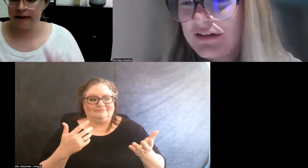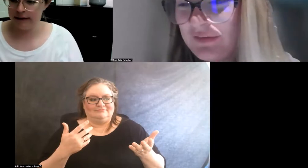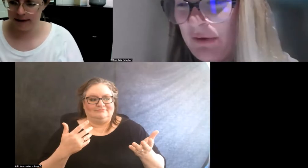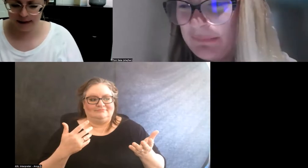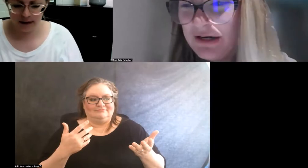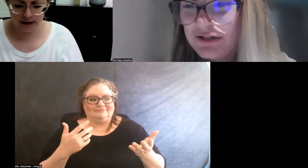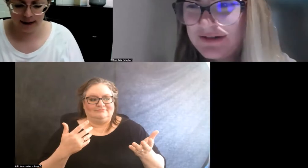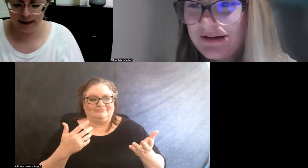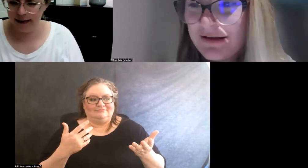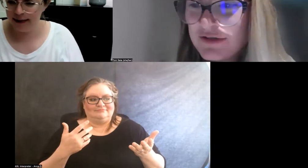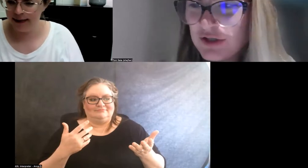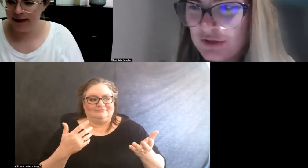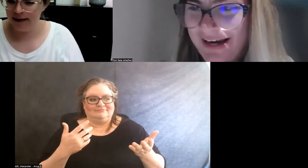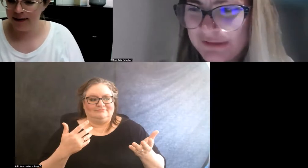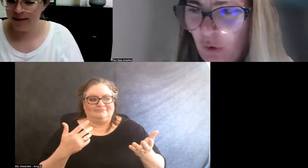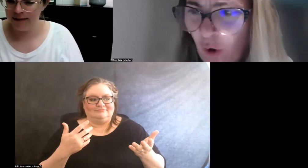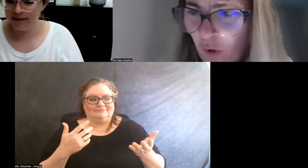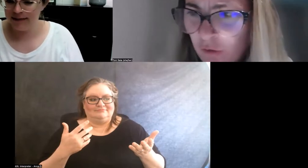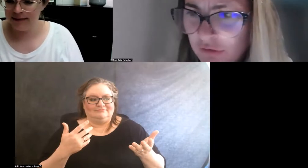It's allowing me to just select all.